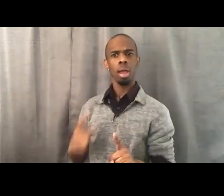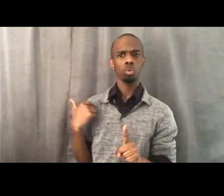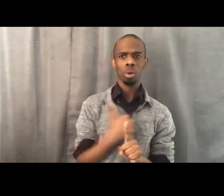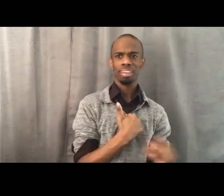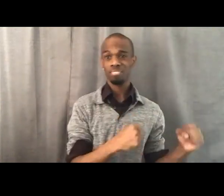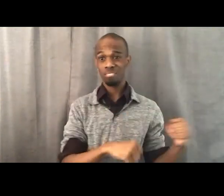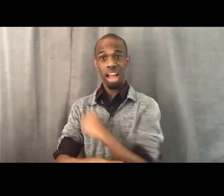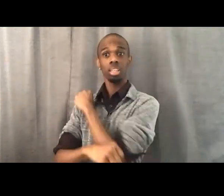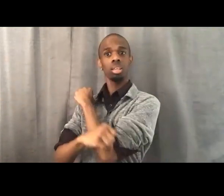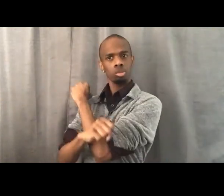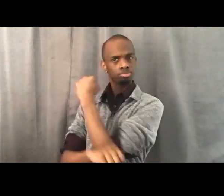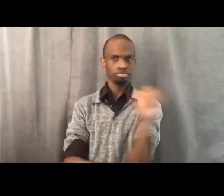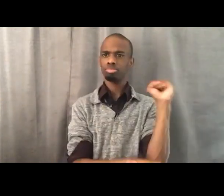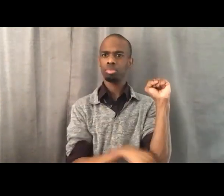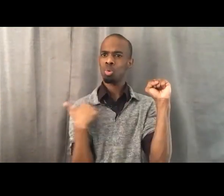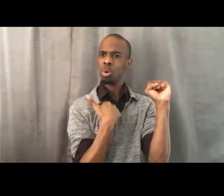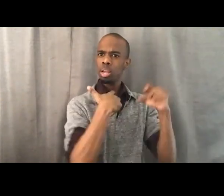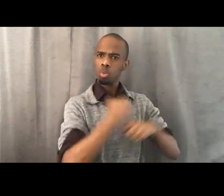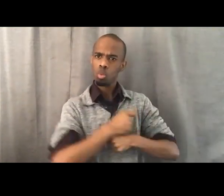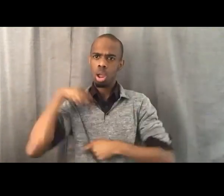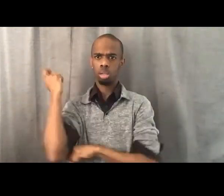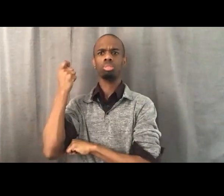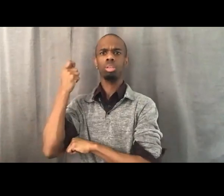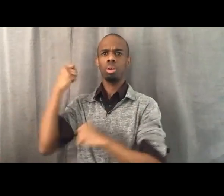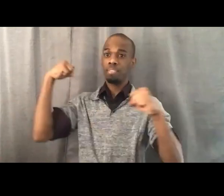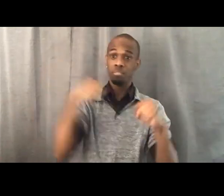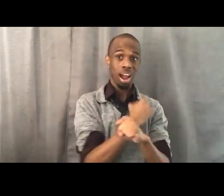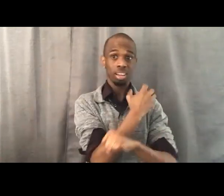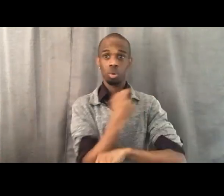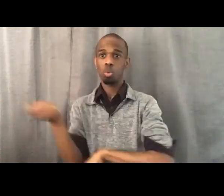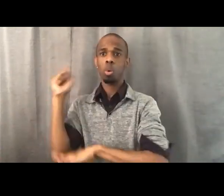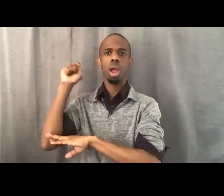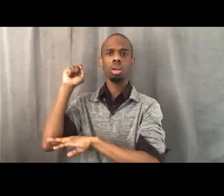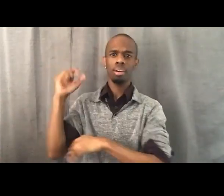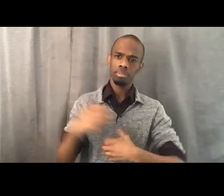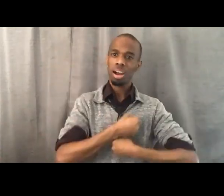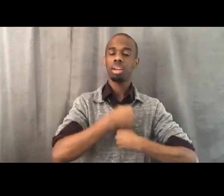When we fight, we win. Is what we always say.